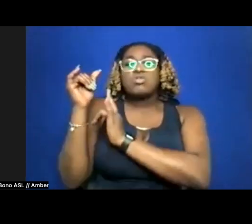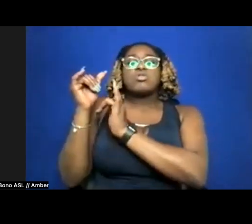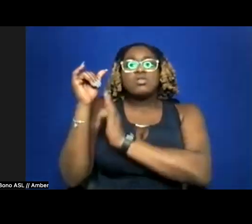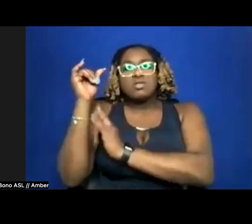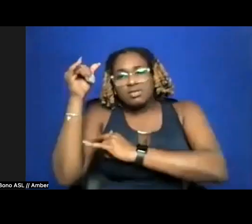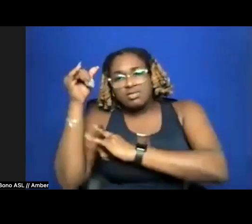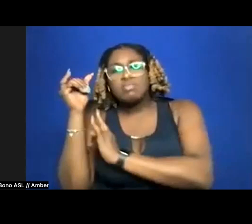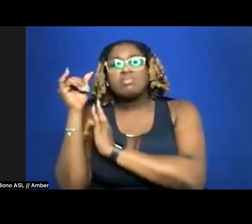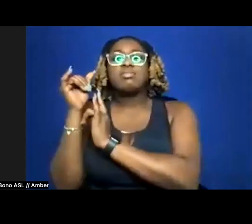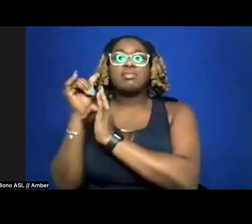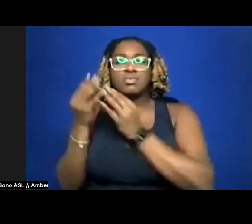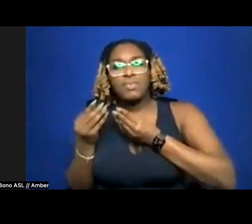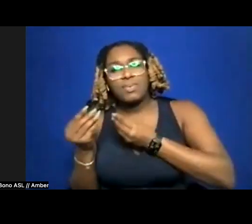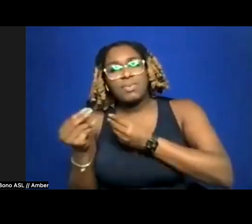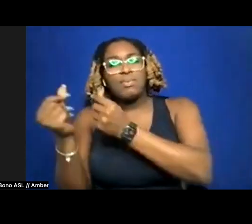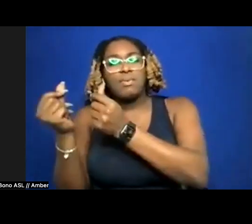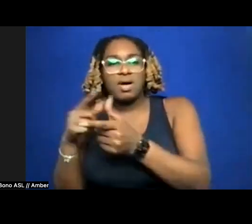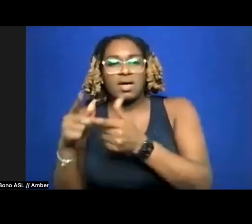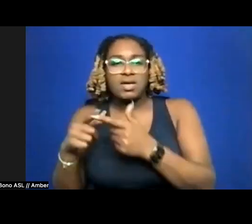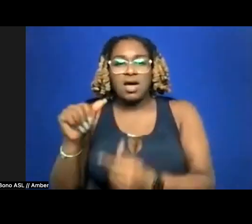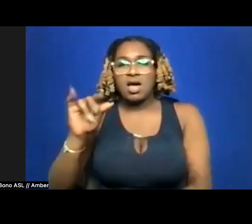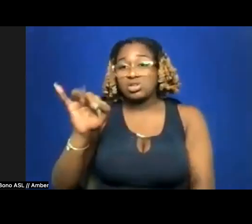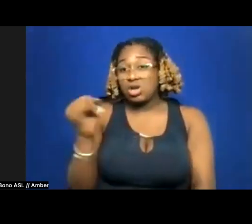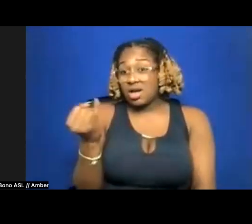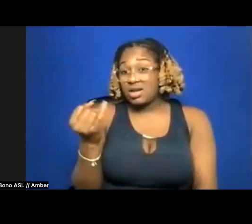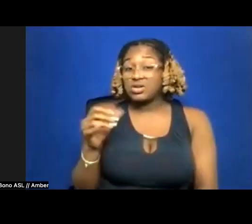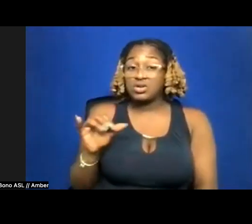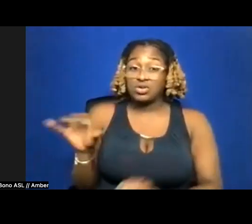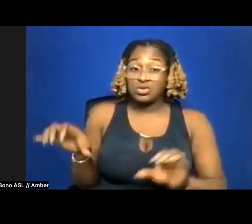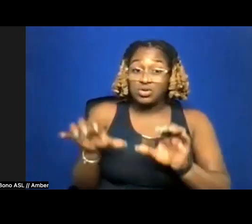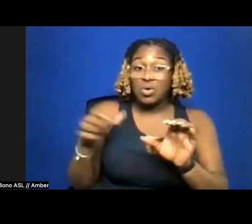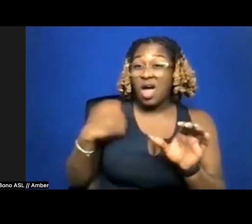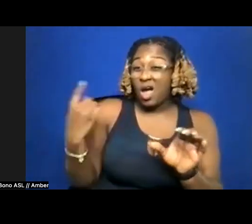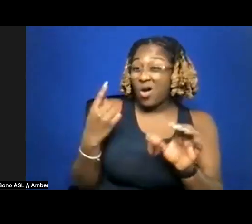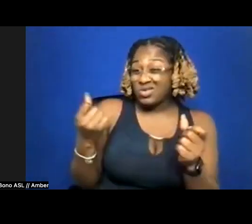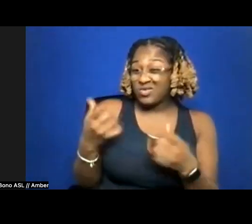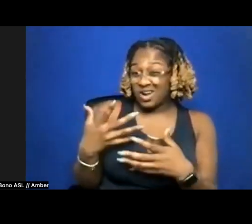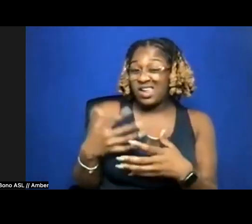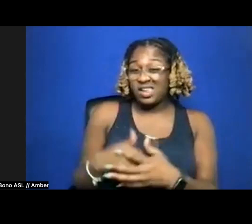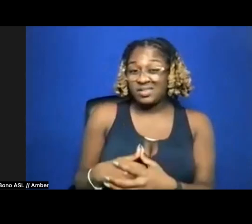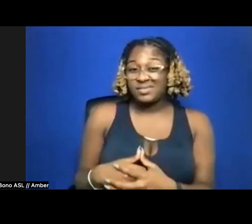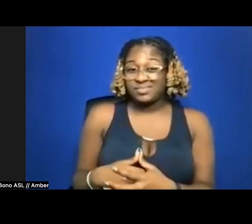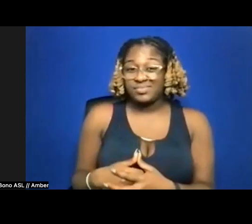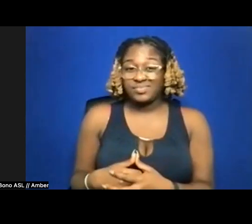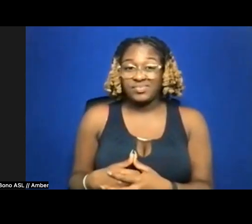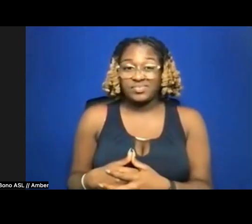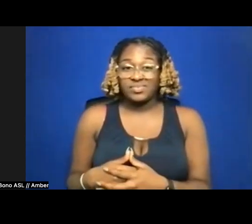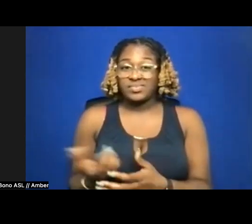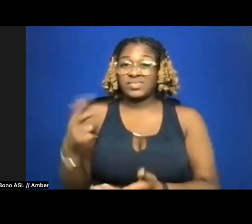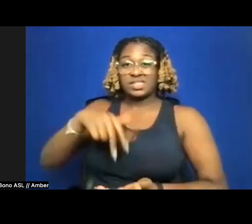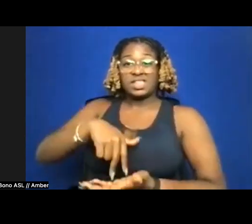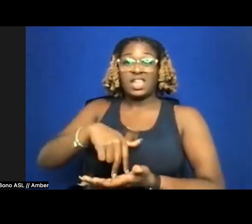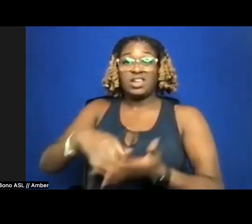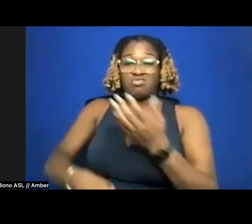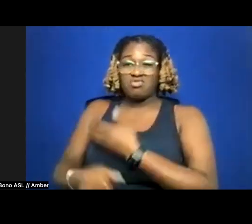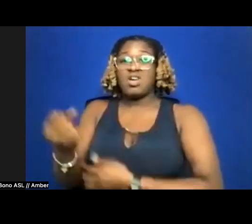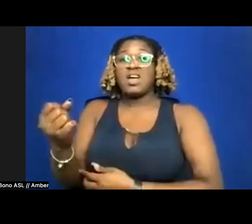Could a johnny do would I have always been afraid to. Stand erect and bearing. The